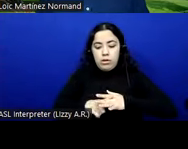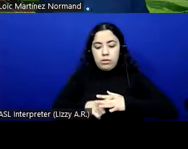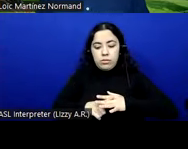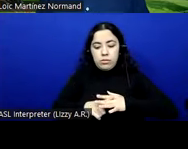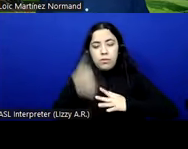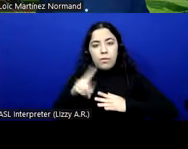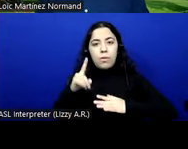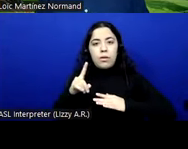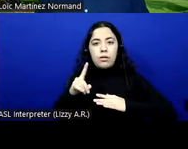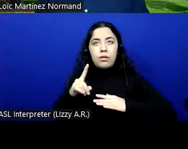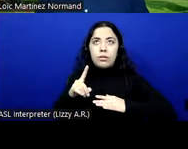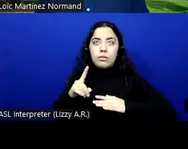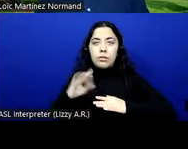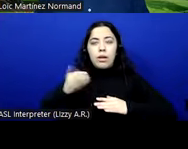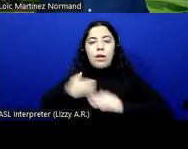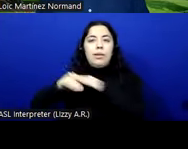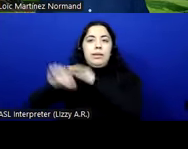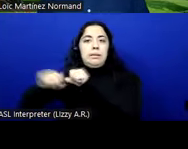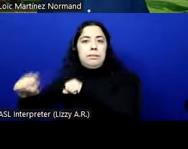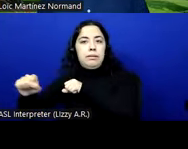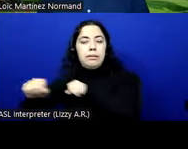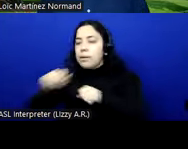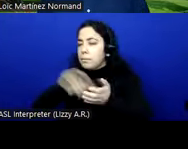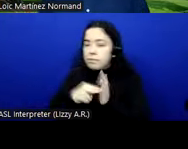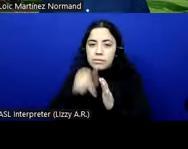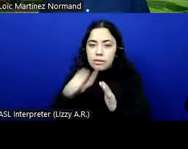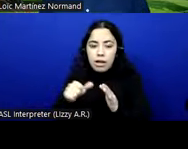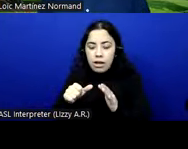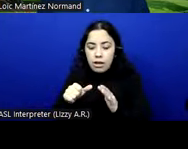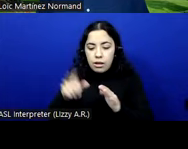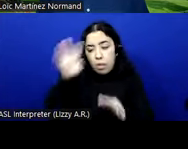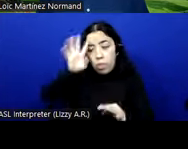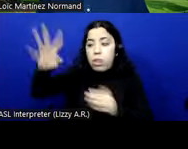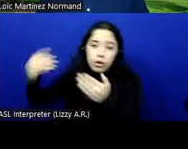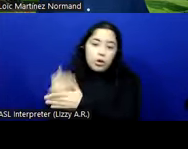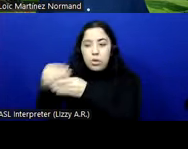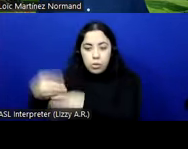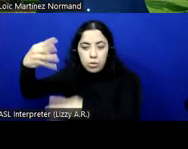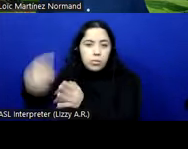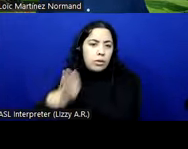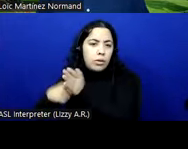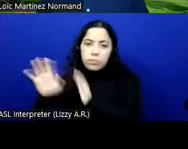duplicate or have different requirements for the web. And we wanted nothing more